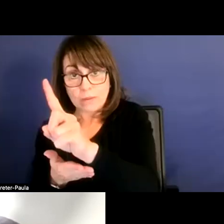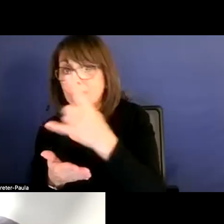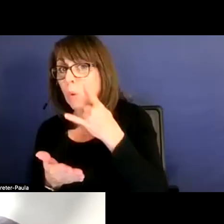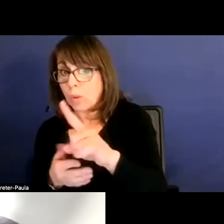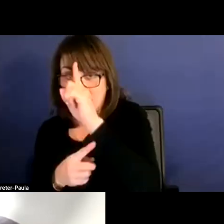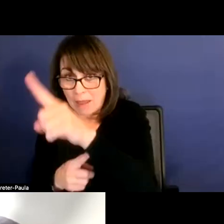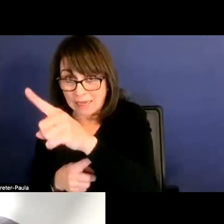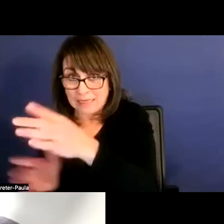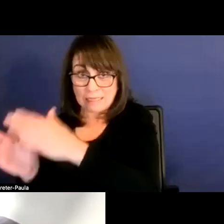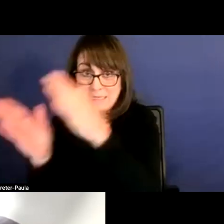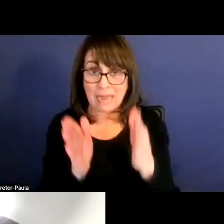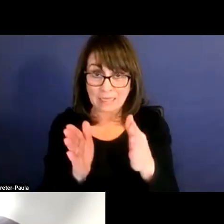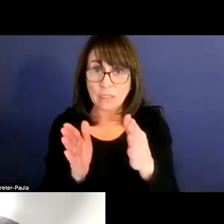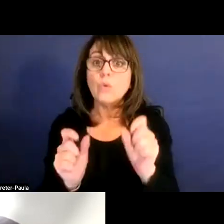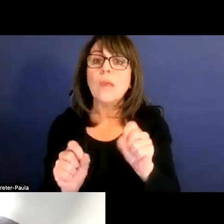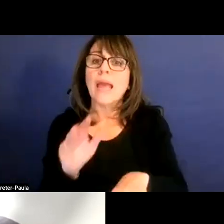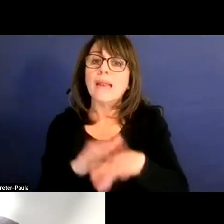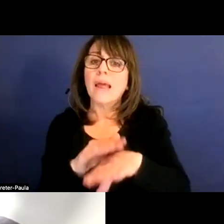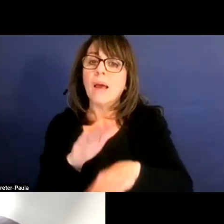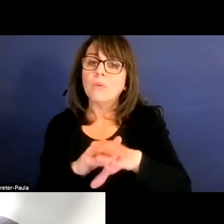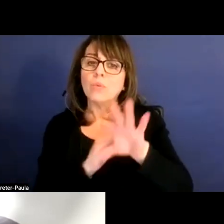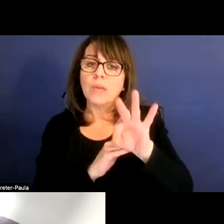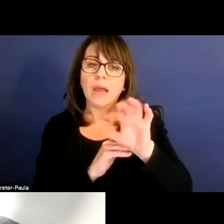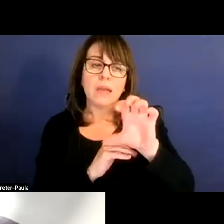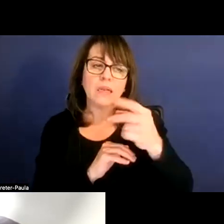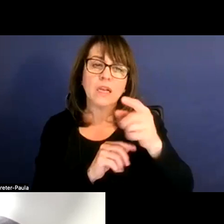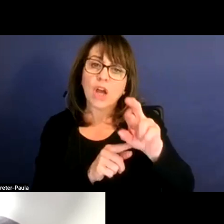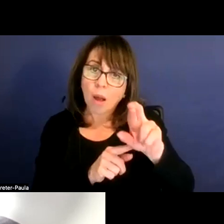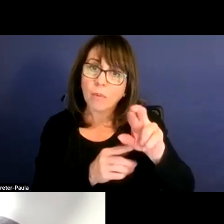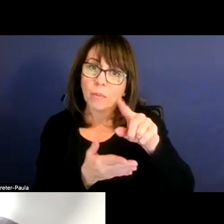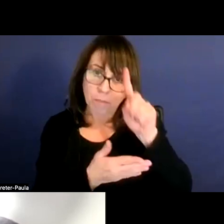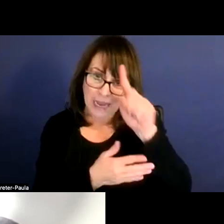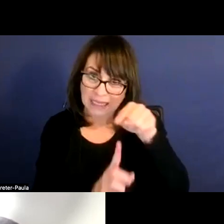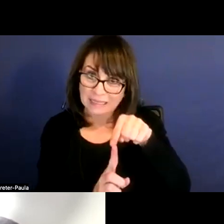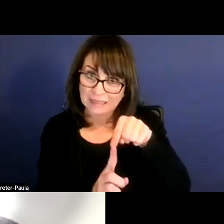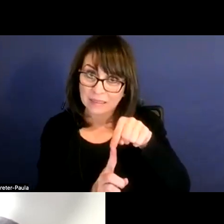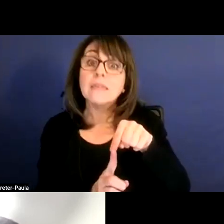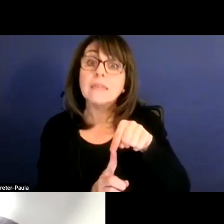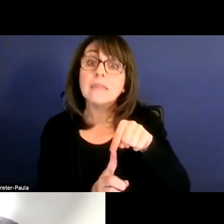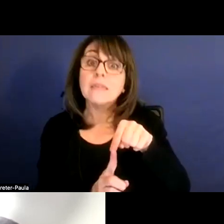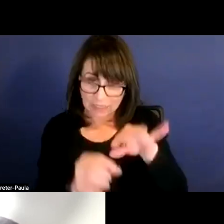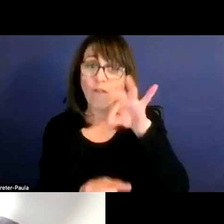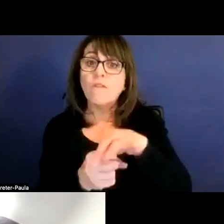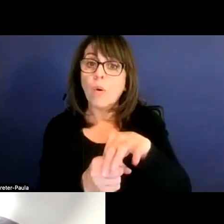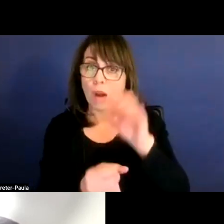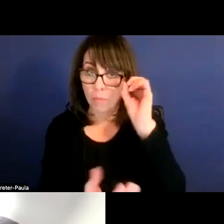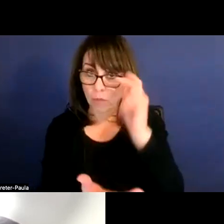you get access to up to nine copper pennies. And those also have to go out for voter's approval. The only thing,